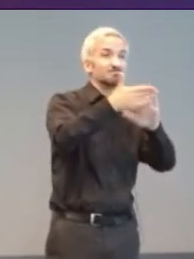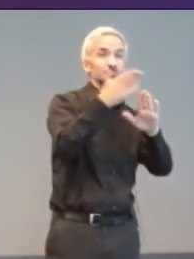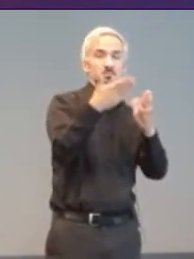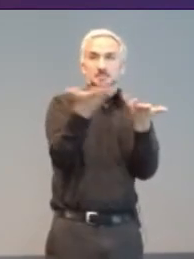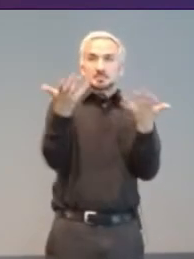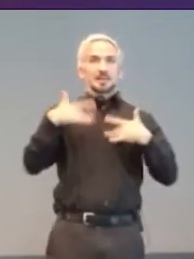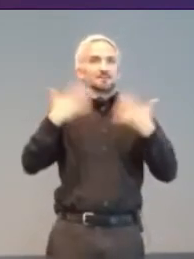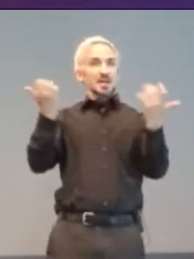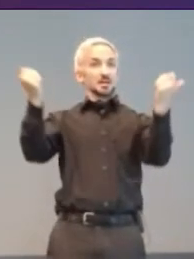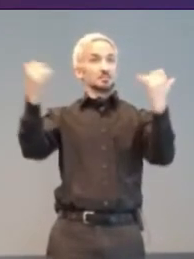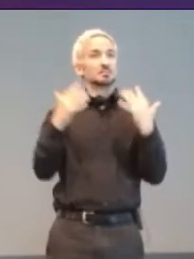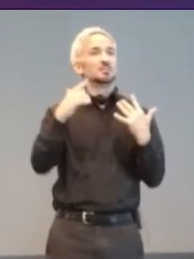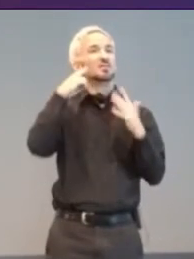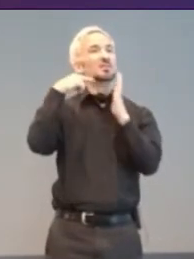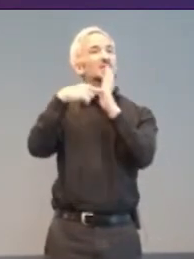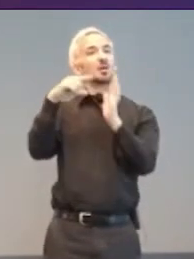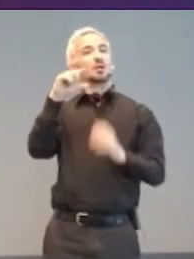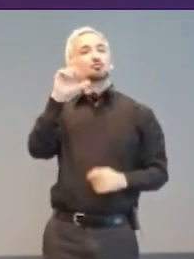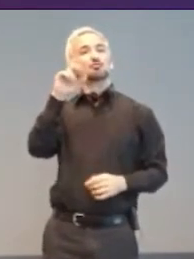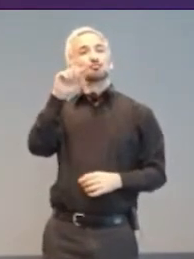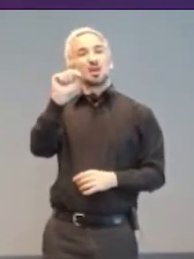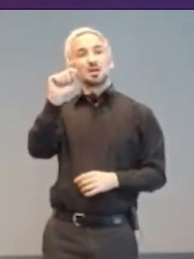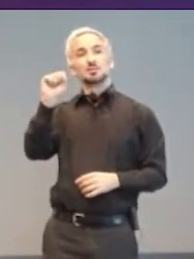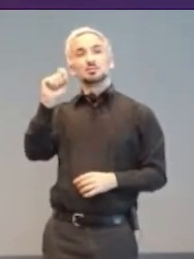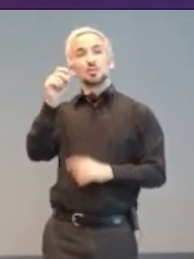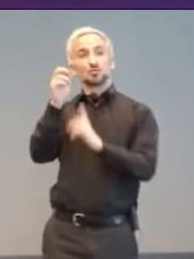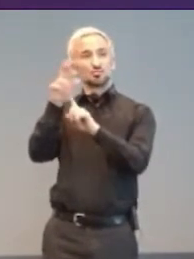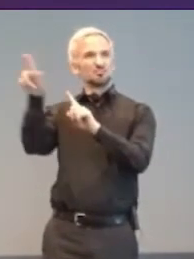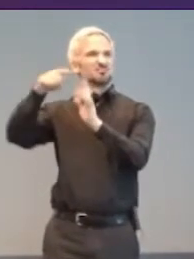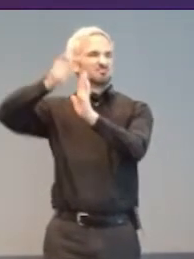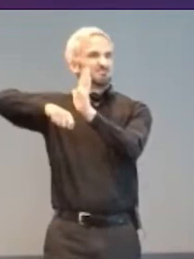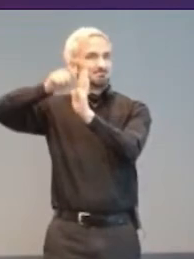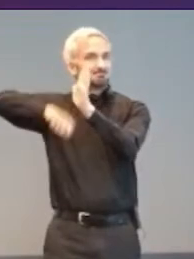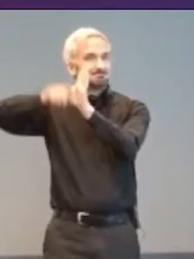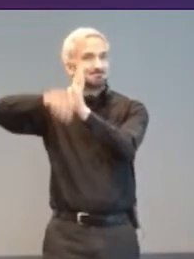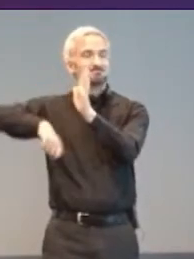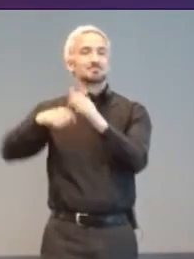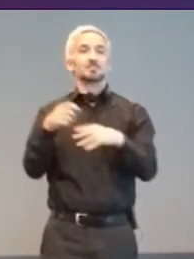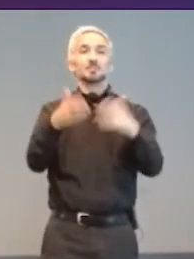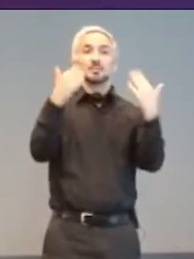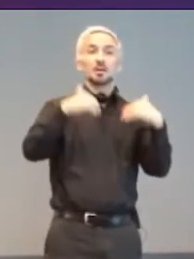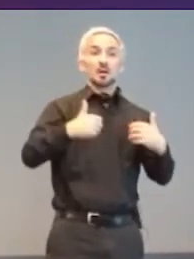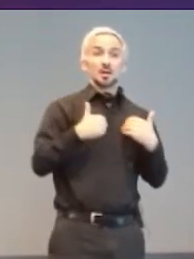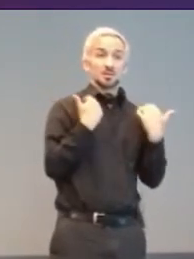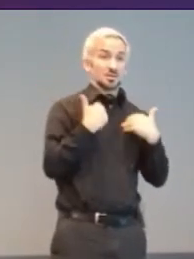Grant Stoner, writing in main-stream gaming outlets. Also, the OTs, the fund-raisers,